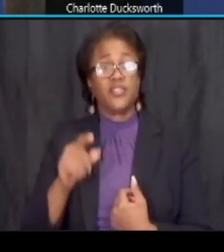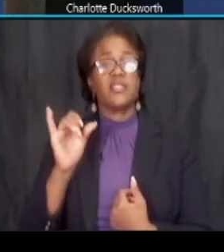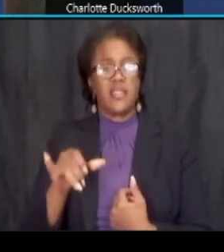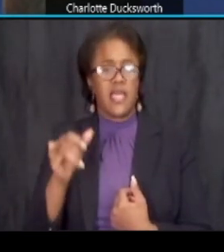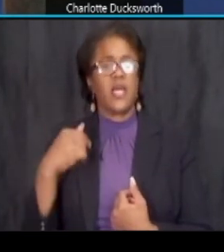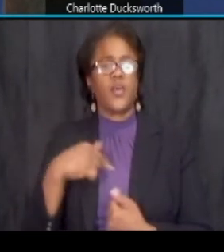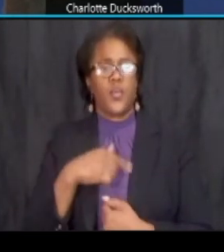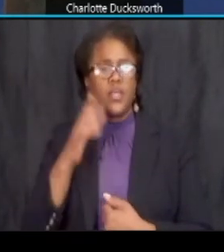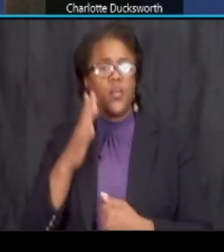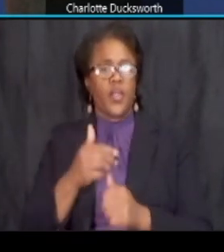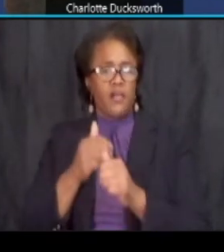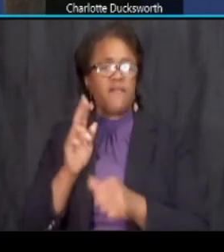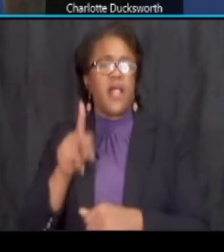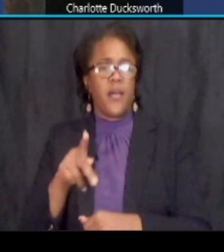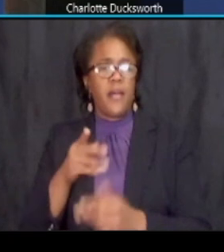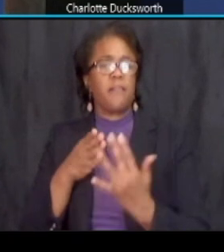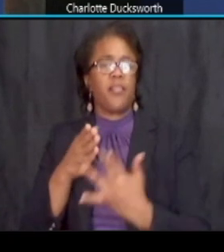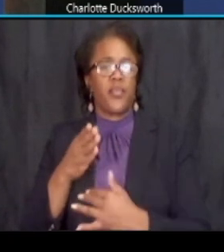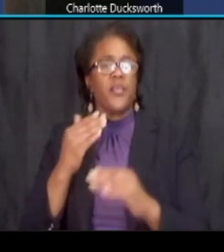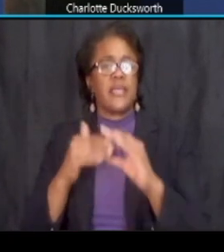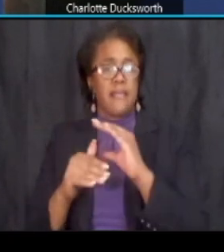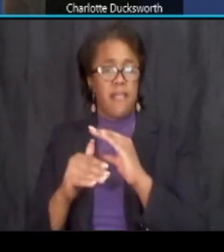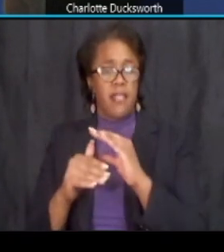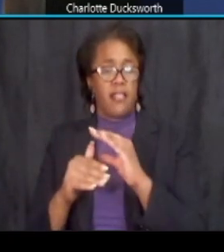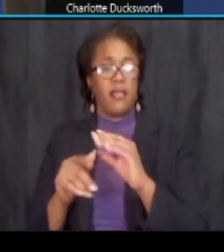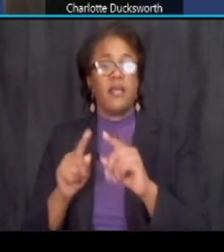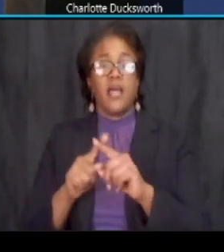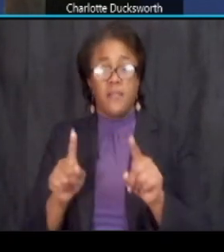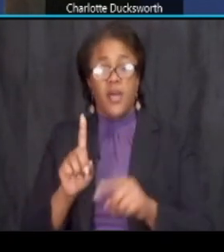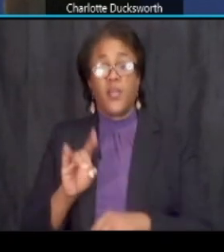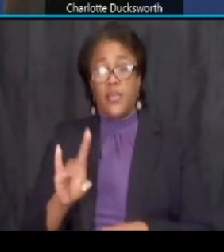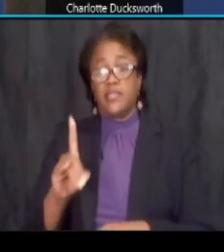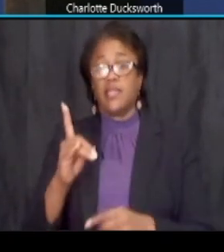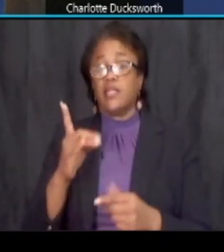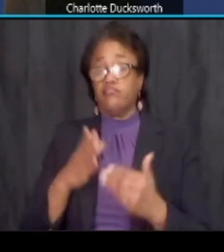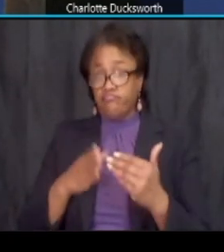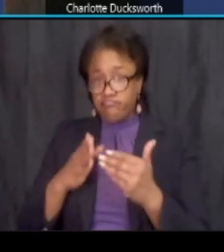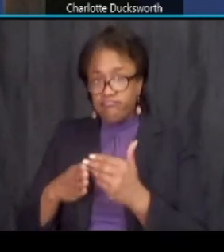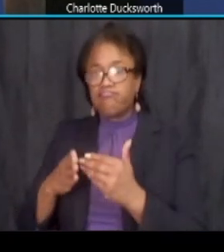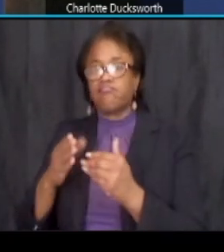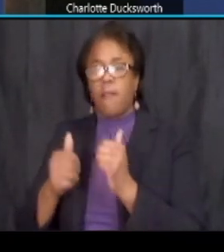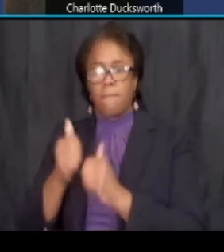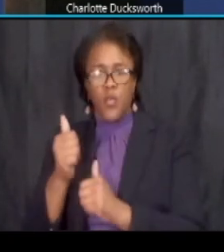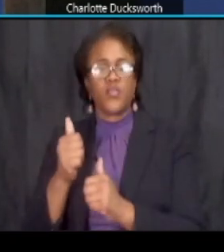follow up with via email um but we did get through the majority of the questions so thank